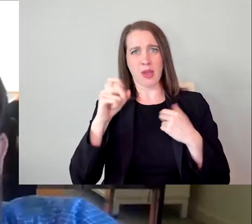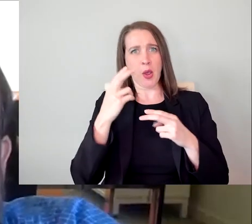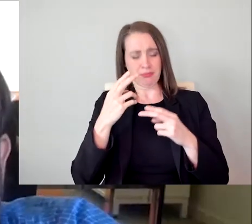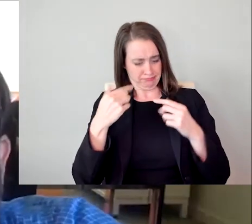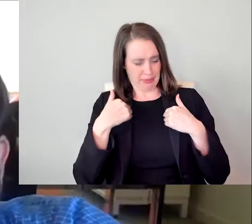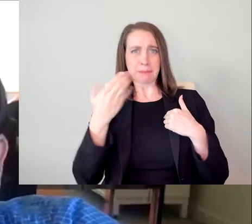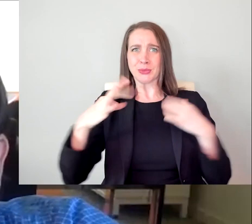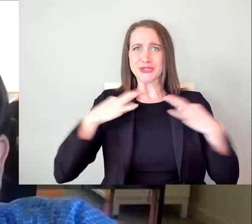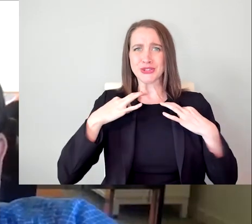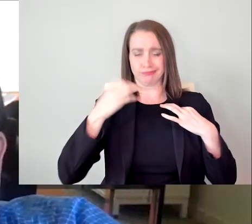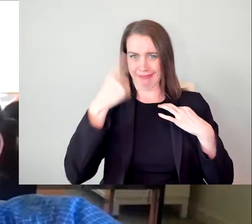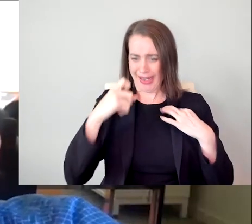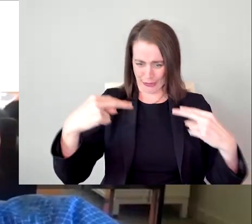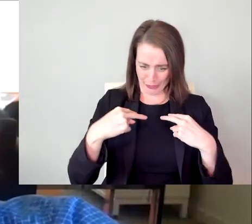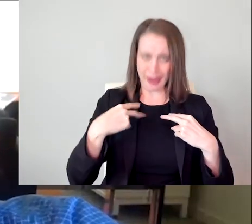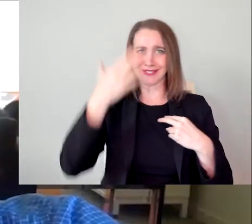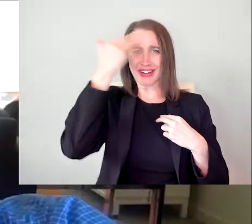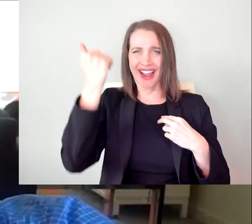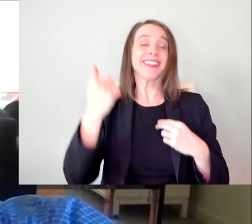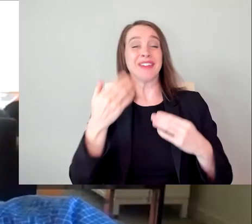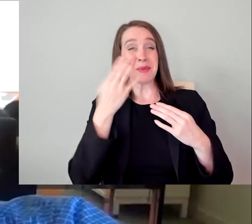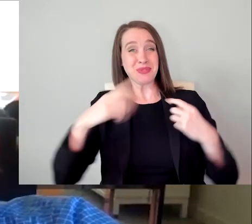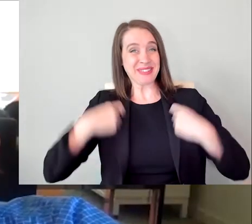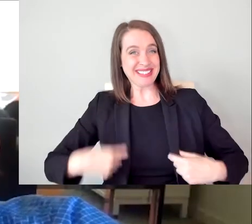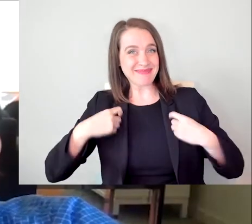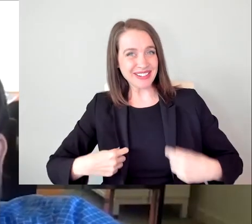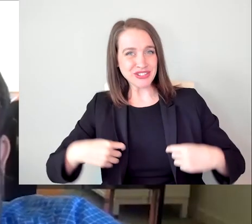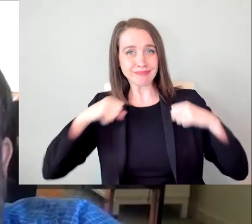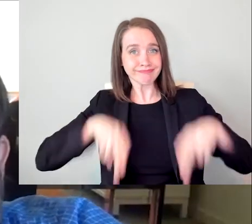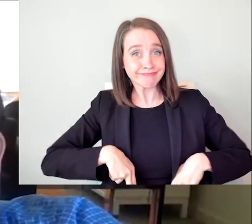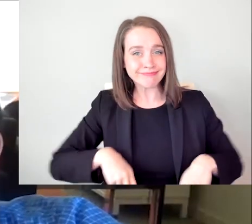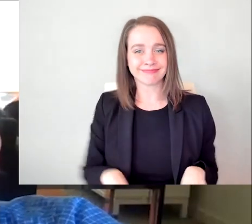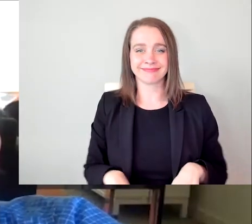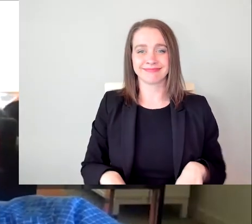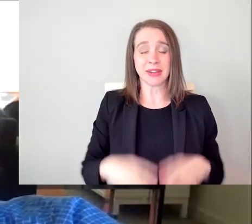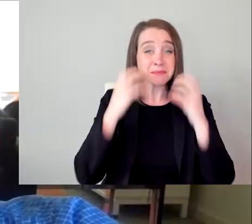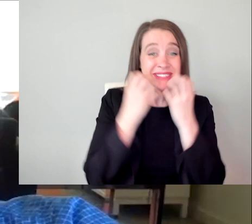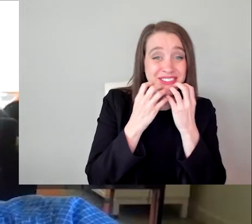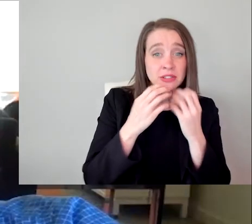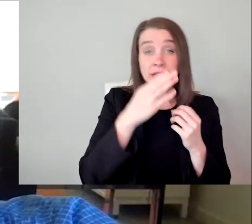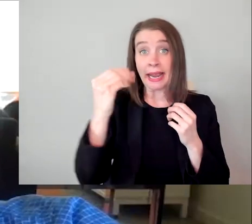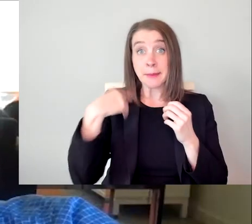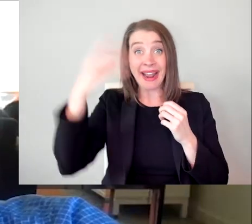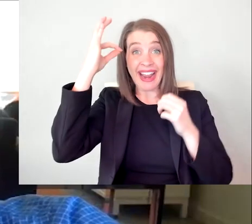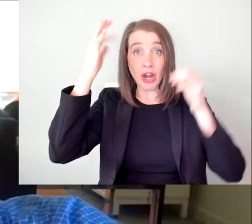I'm wearing a blue shirt, blue suspenders, I have a full beard, and the hairline of a cruise ship